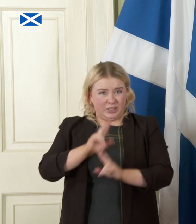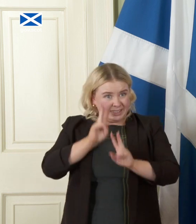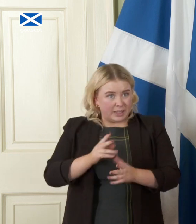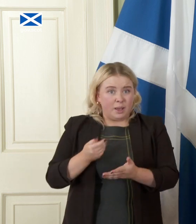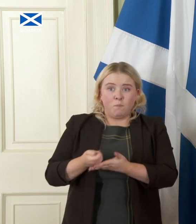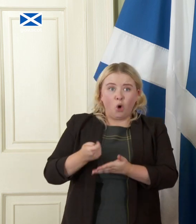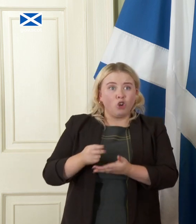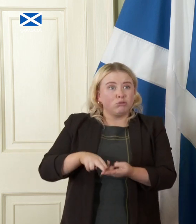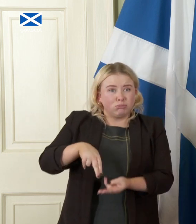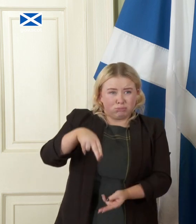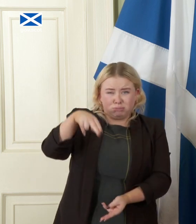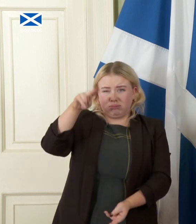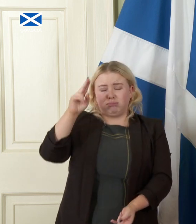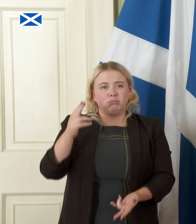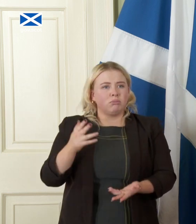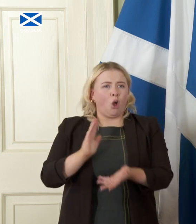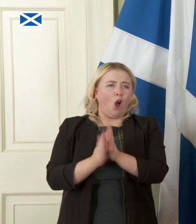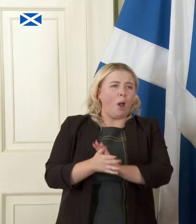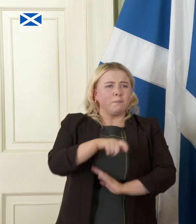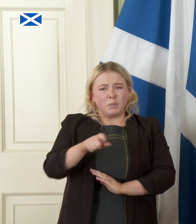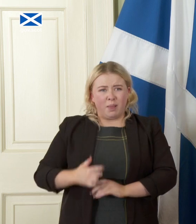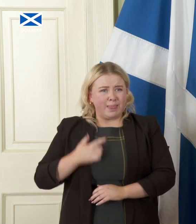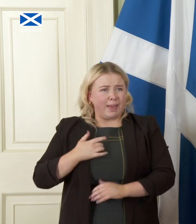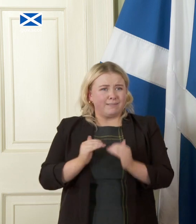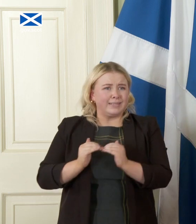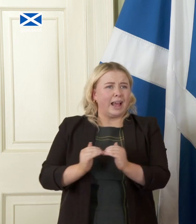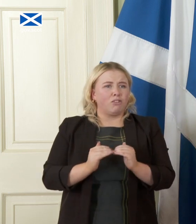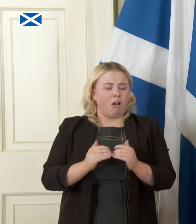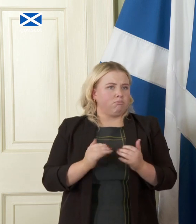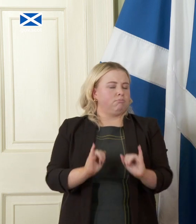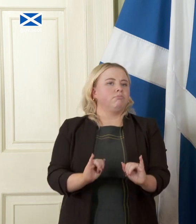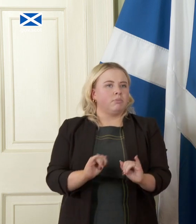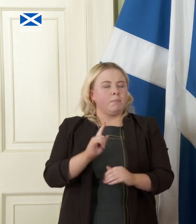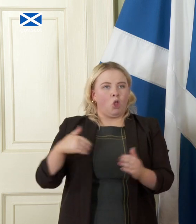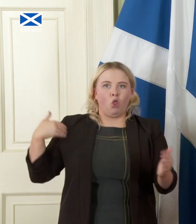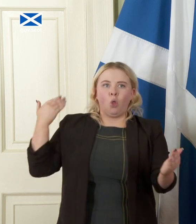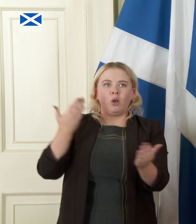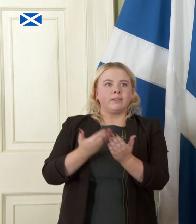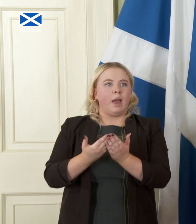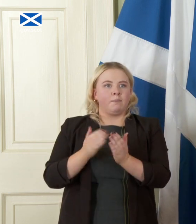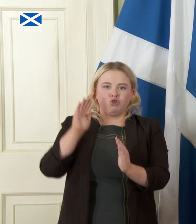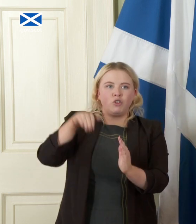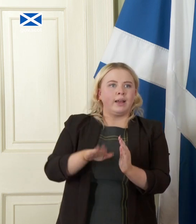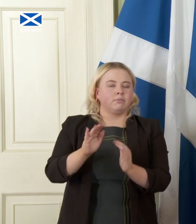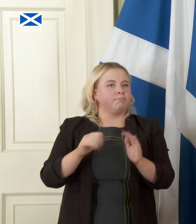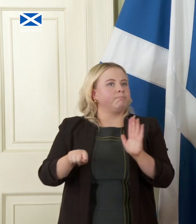and and harming people's living standards but the long-term trends are negative as well so this is